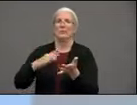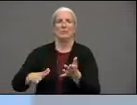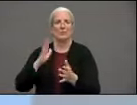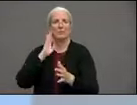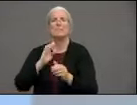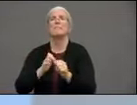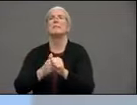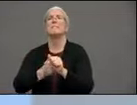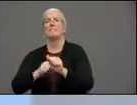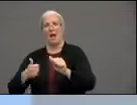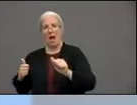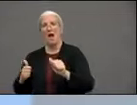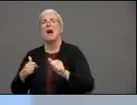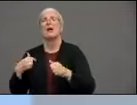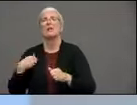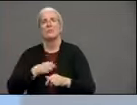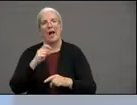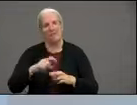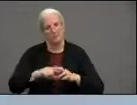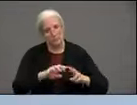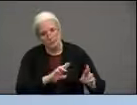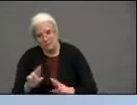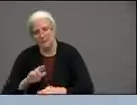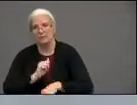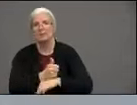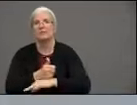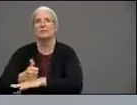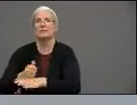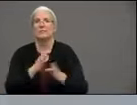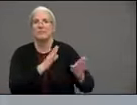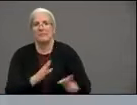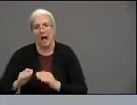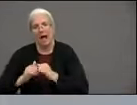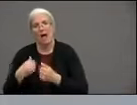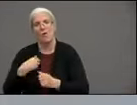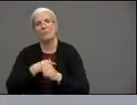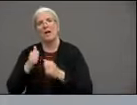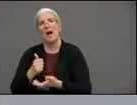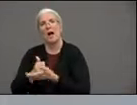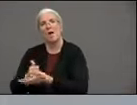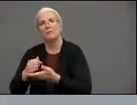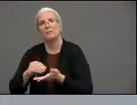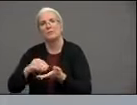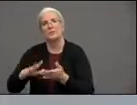to make sure that our children are are succeeding academically